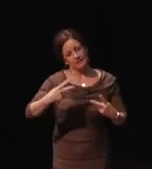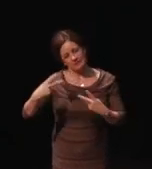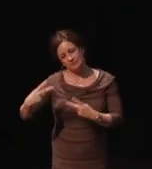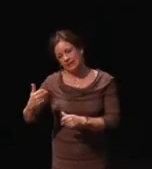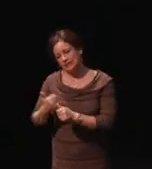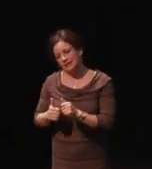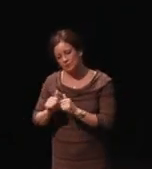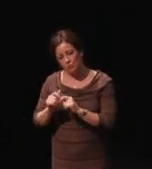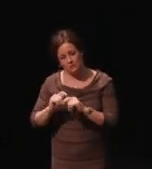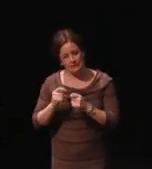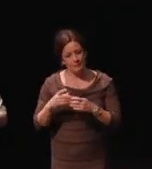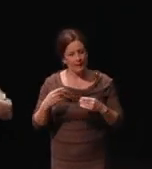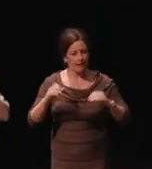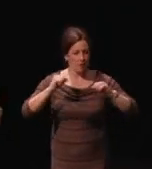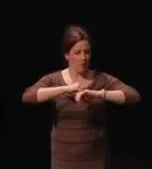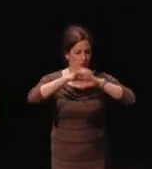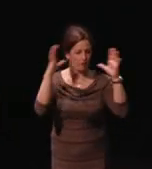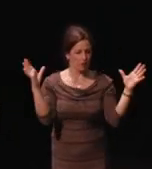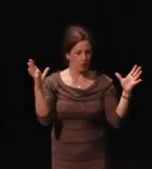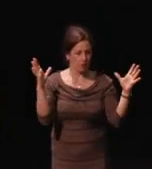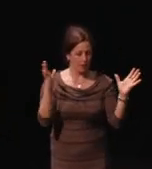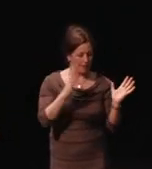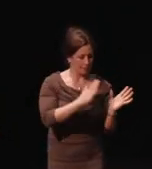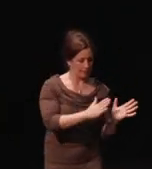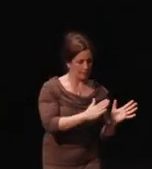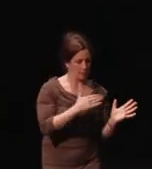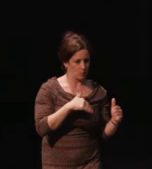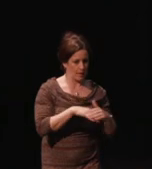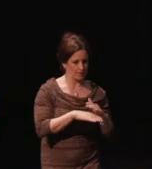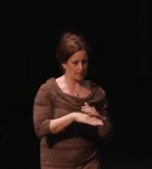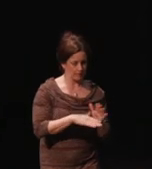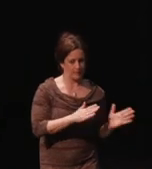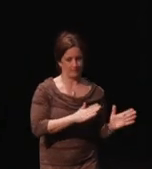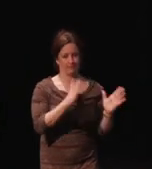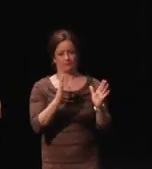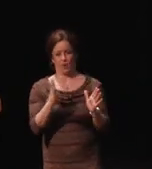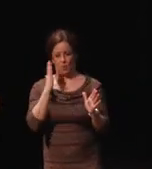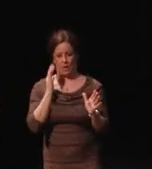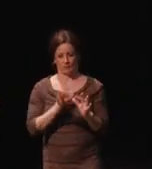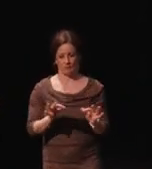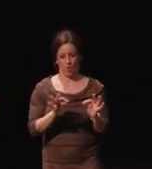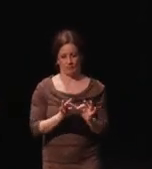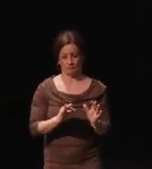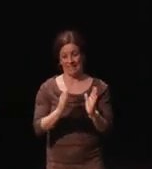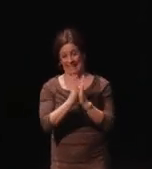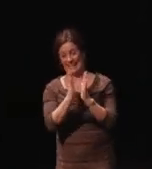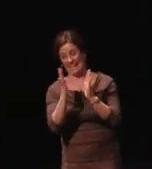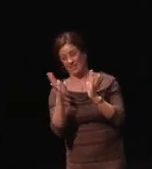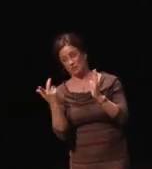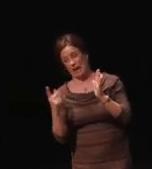like an overview of this is what accessibility is, this is why it's important. Here's everything that's happened I'm mad and so